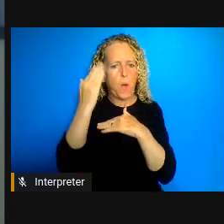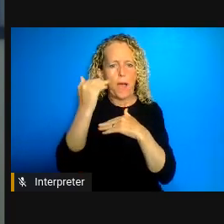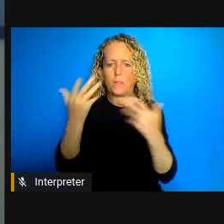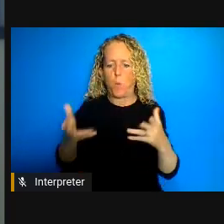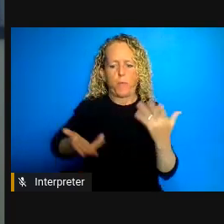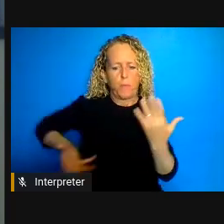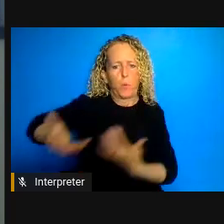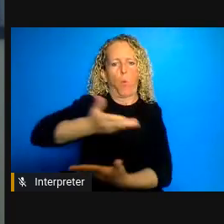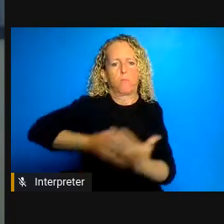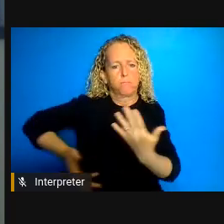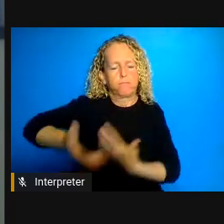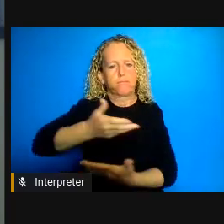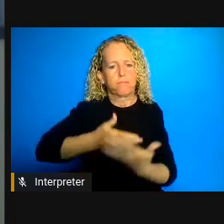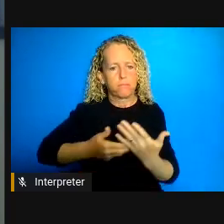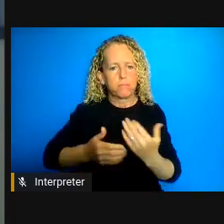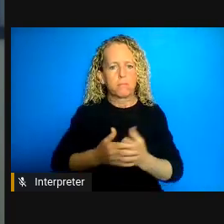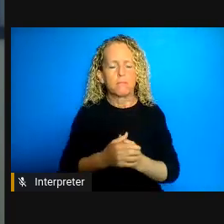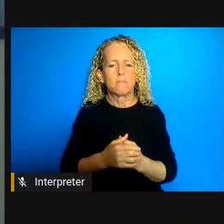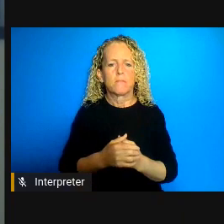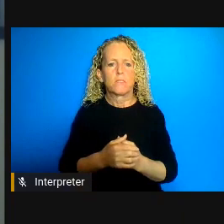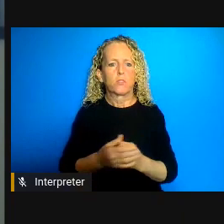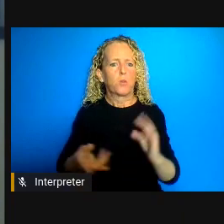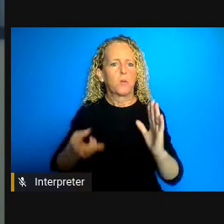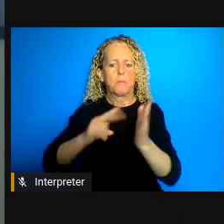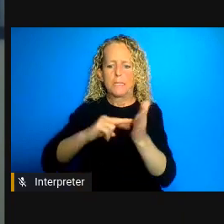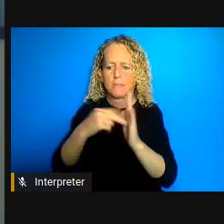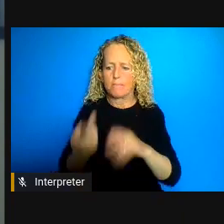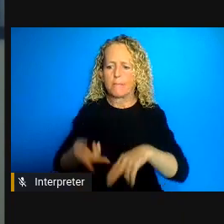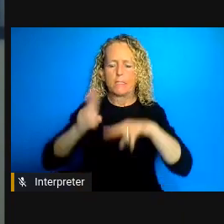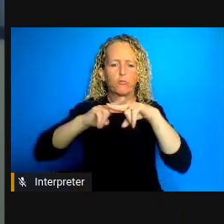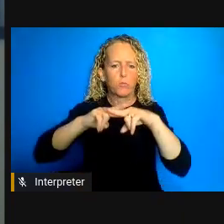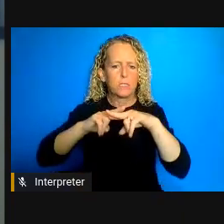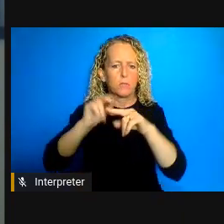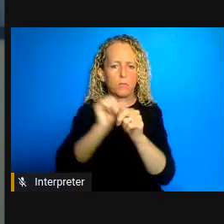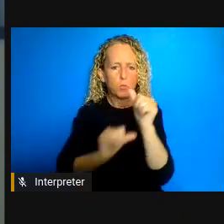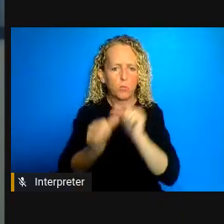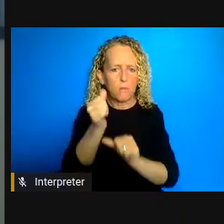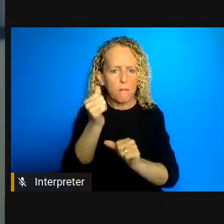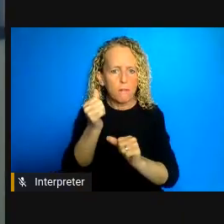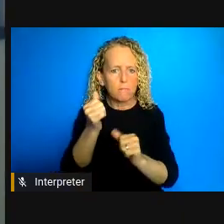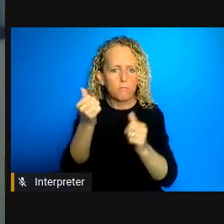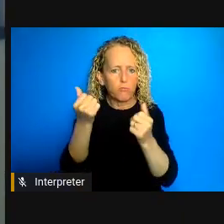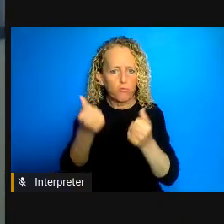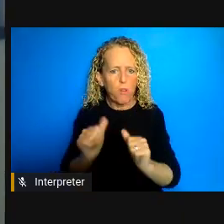number of suicide attempts, self-harm withdrawal, overdoses which are very hard